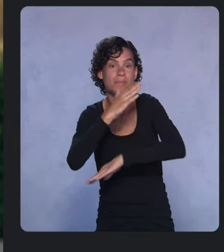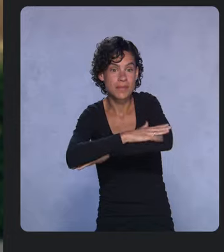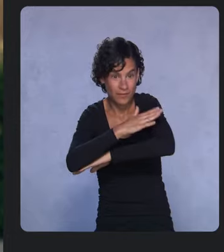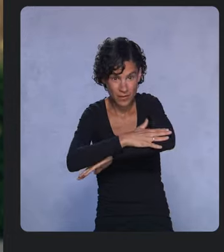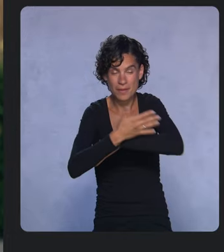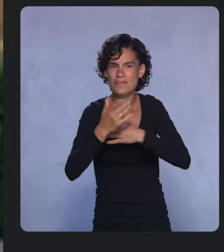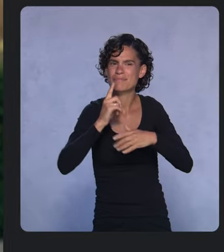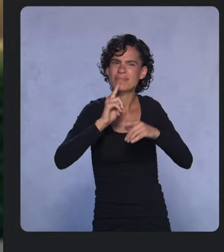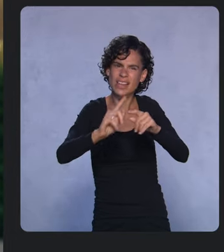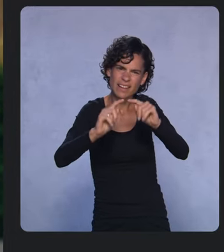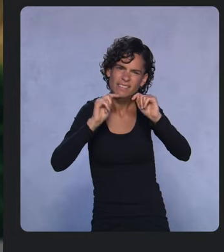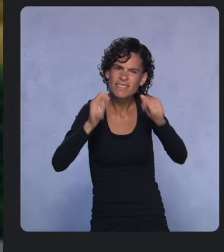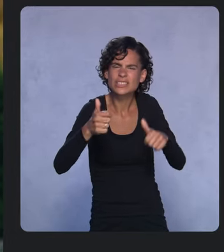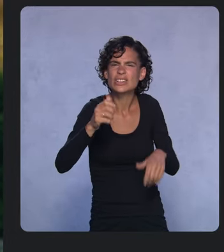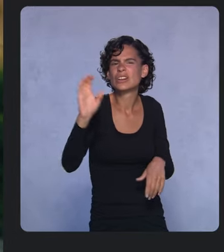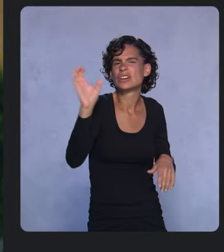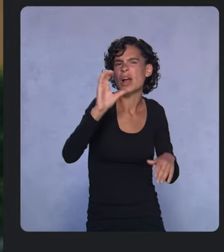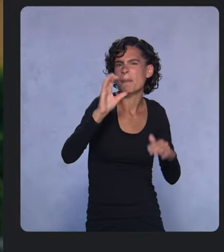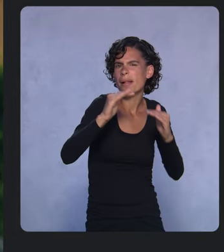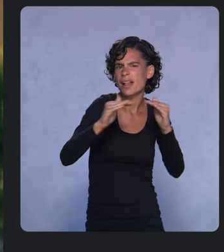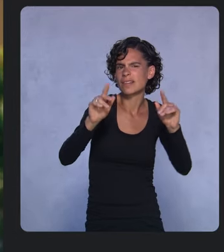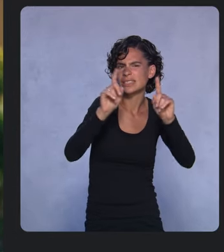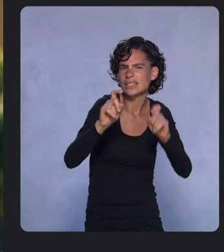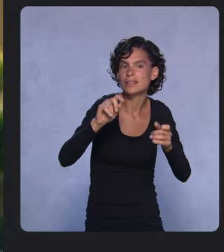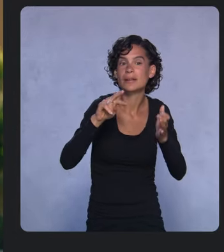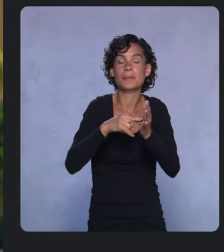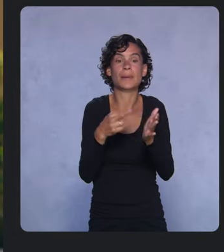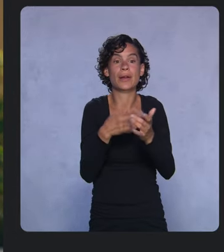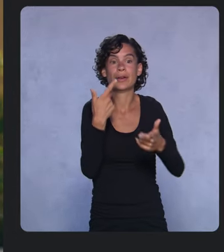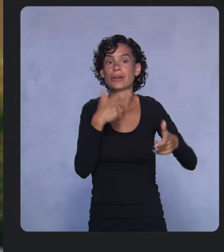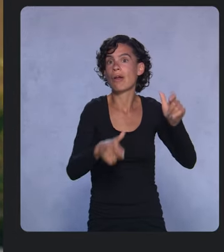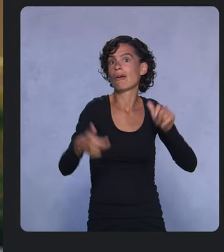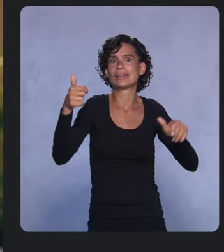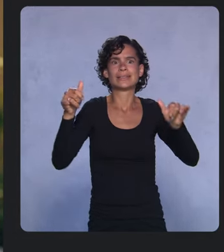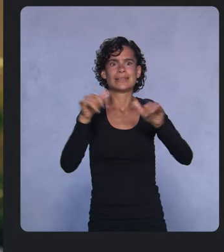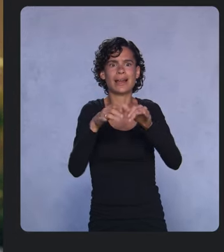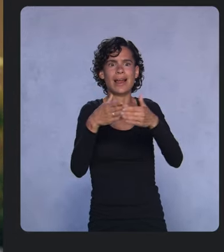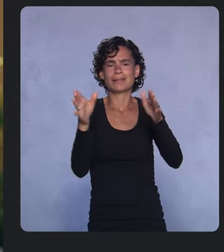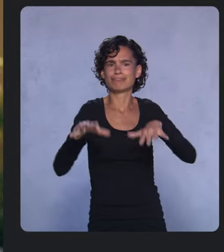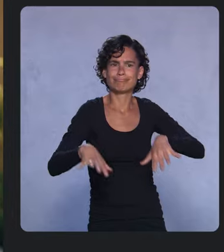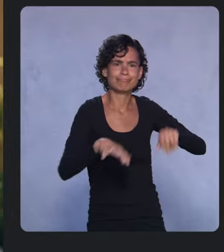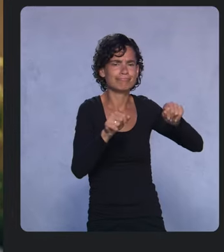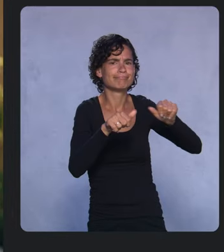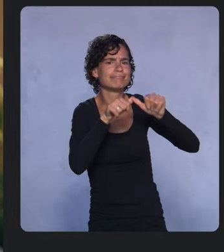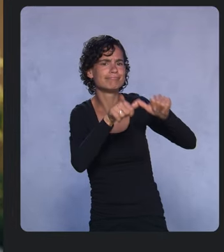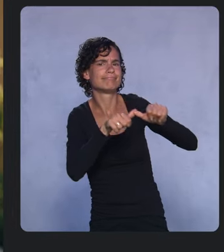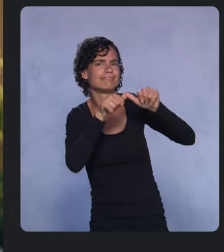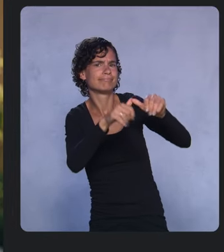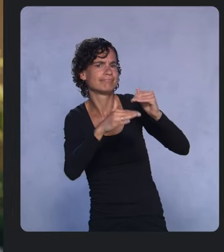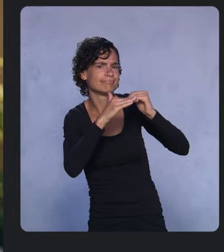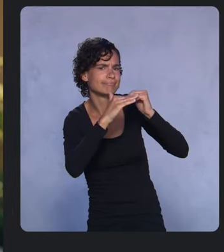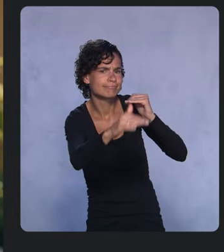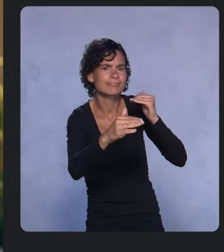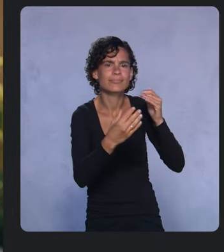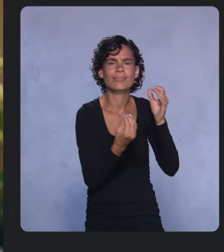This can enable large scale adoption of sustainable agricultural practices that will capture more carbon in the ground.